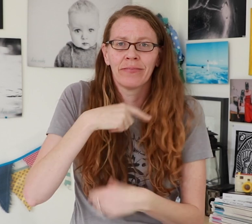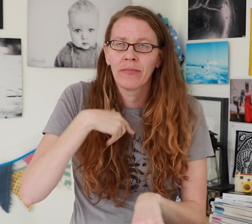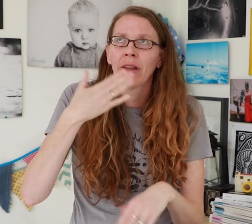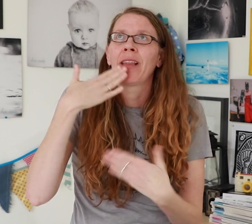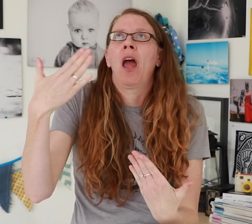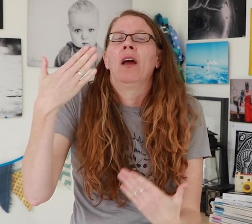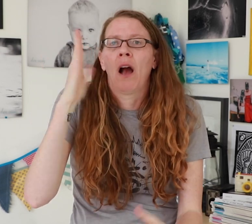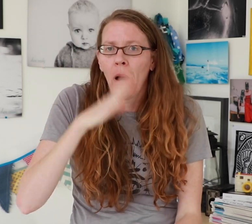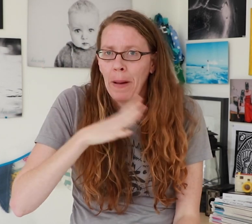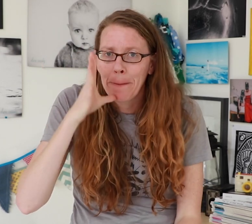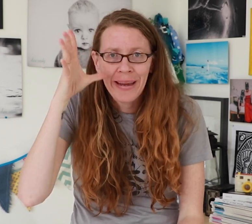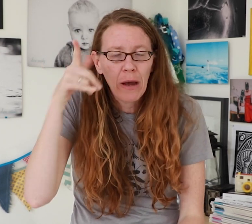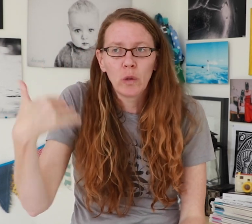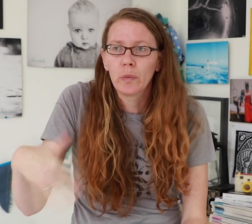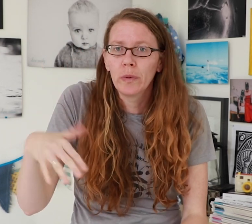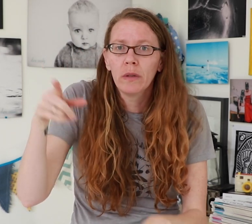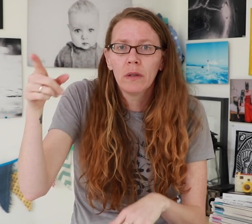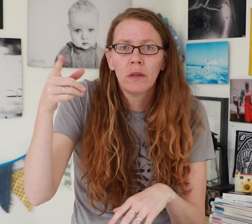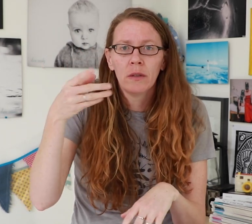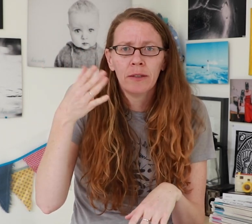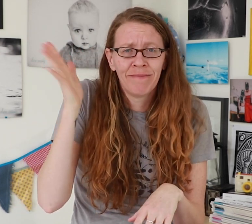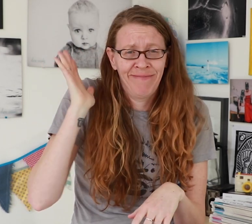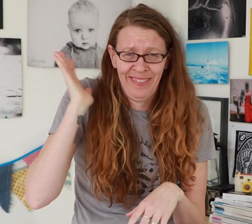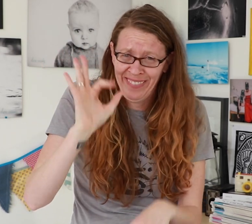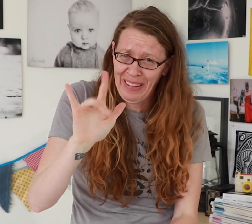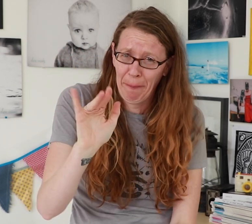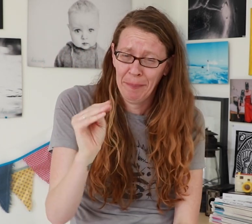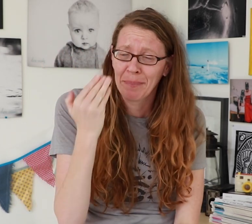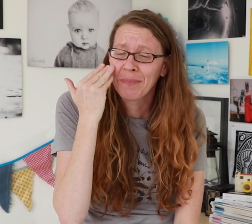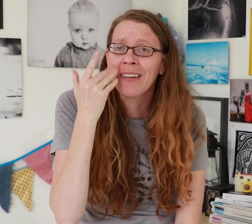And thank God for my parents, because you know developing film was expensive…